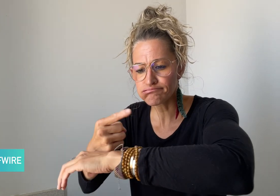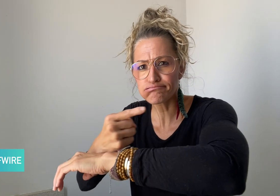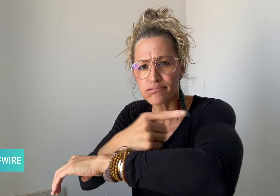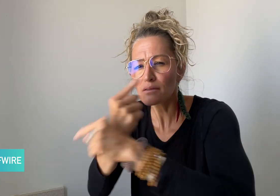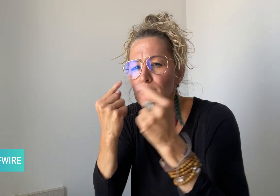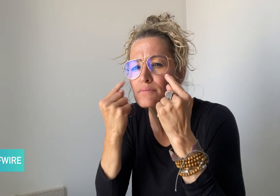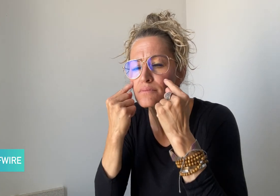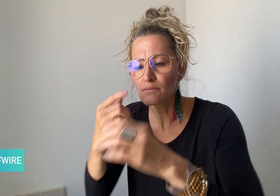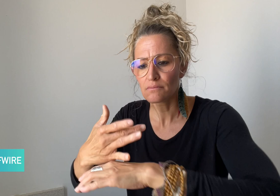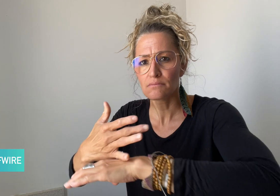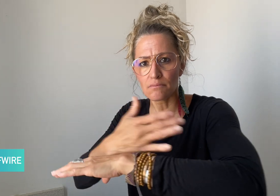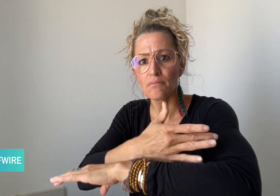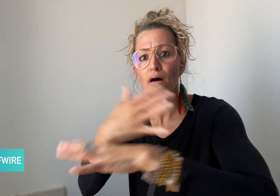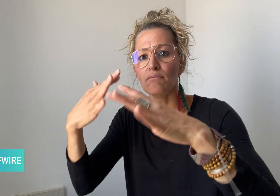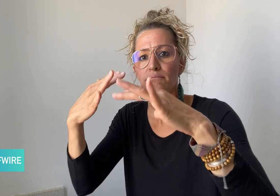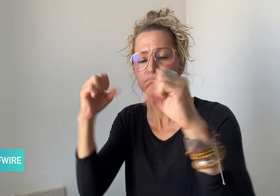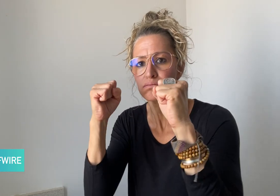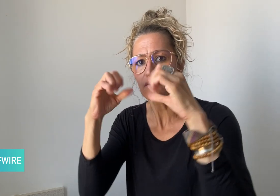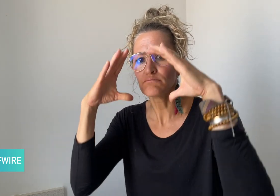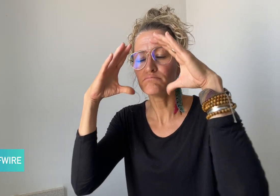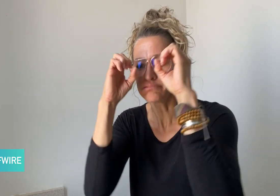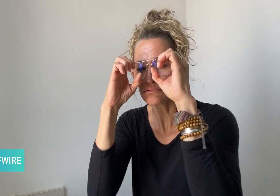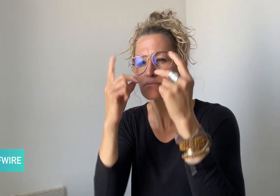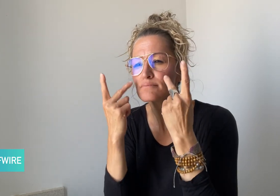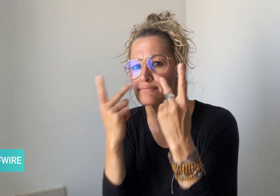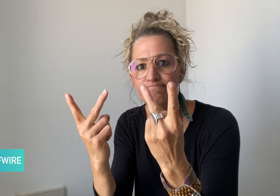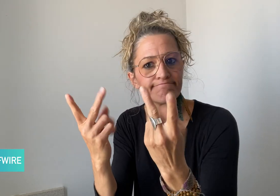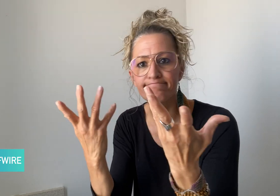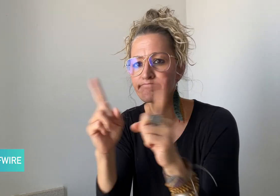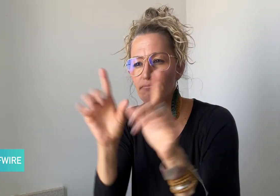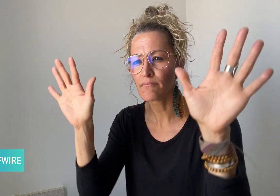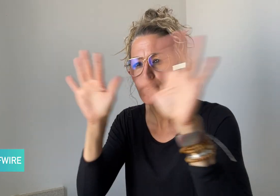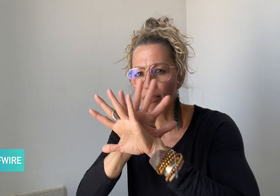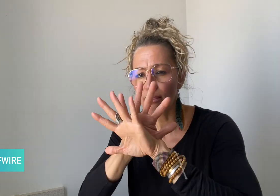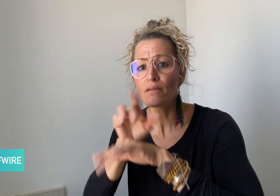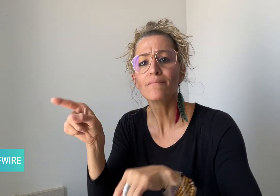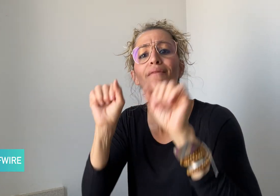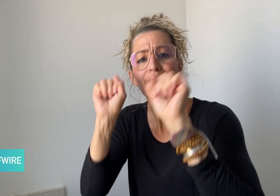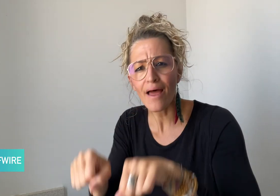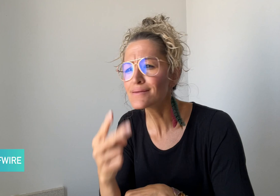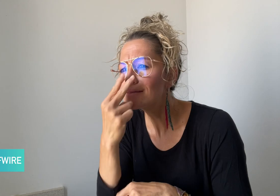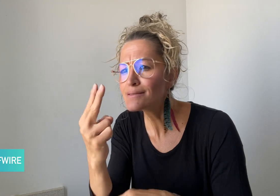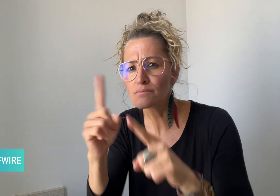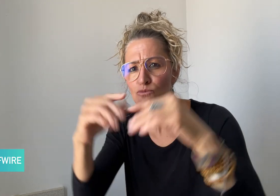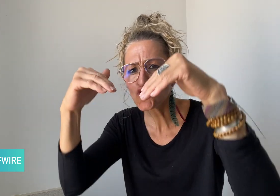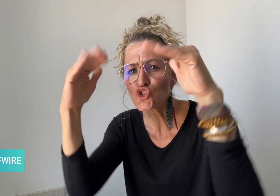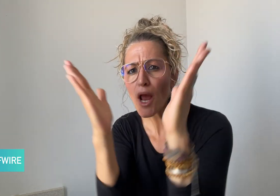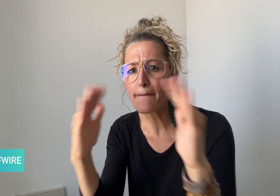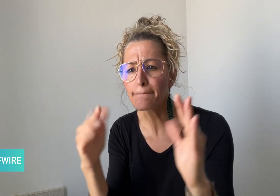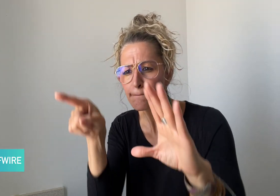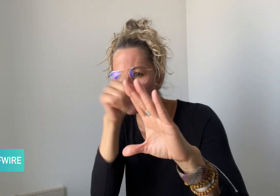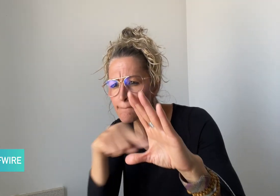He only sees shapes and lines, and to use his smartphone,